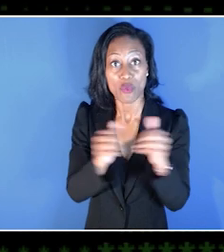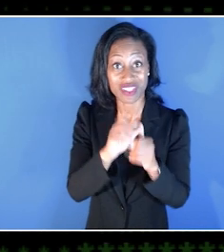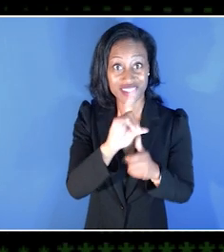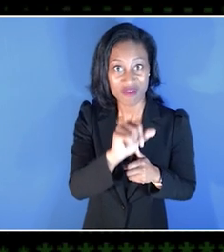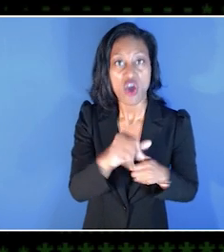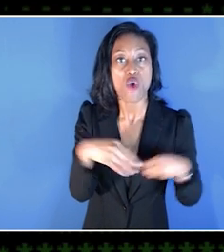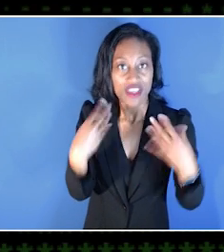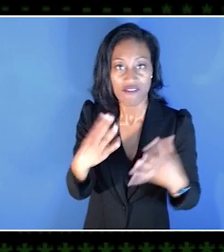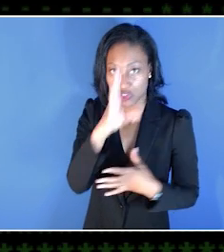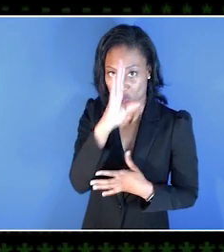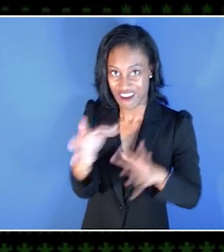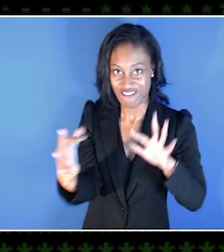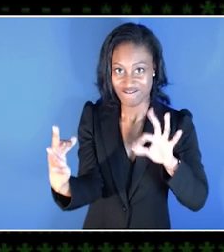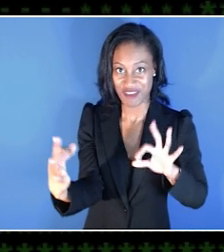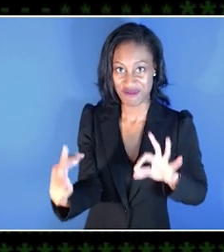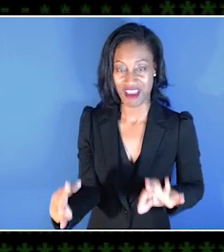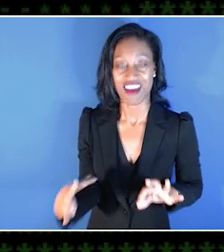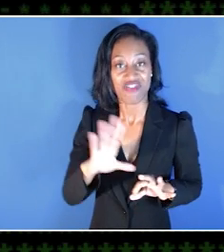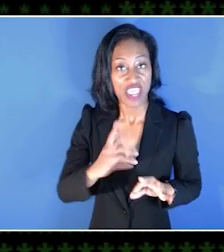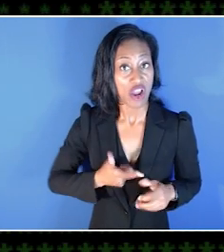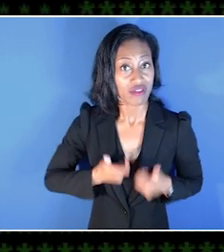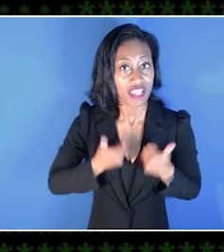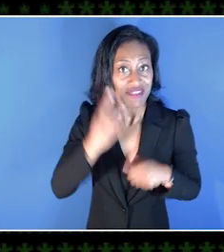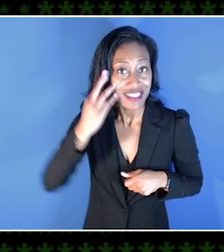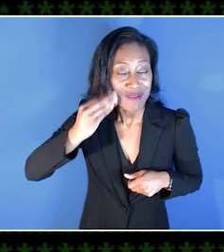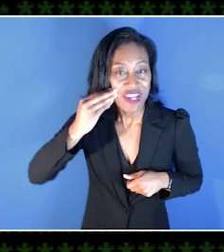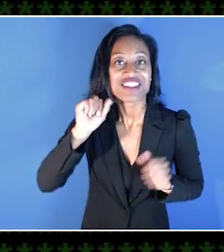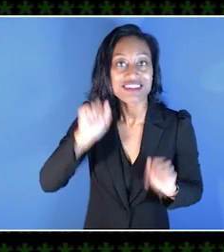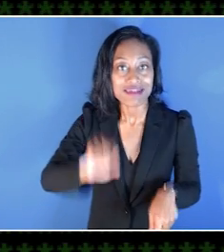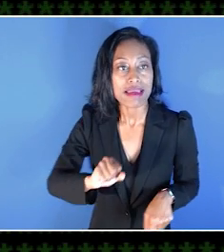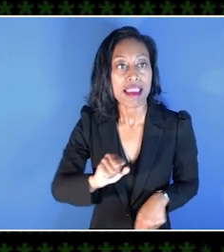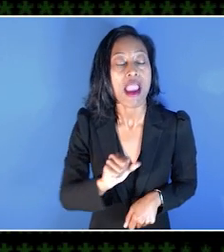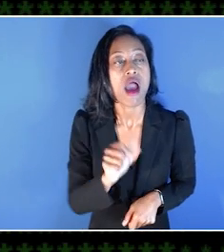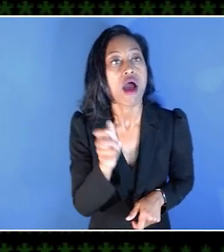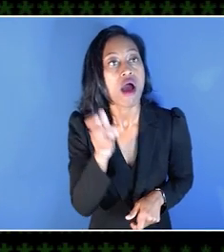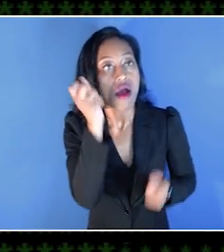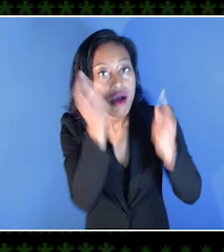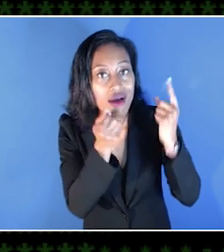The true lived experience from players with disabilities on the experience of playing their game.